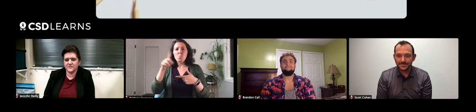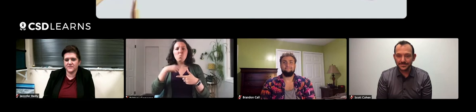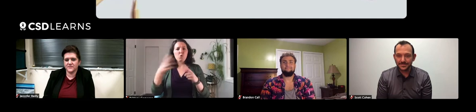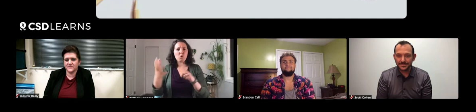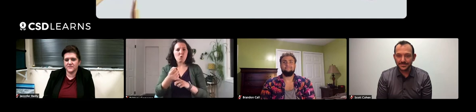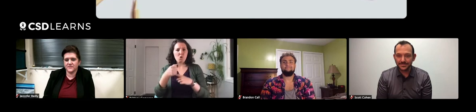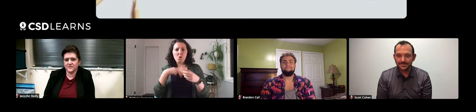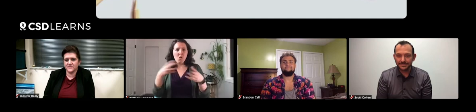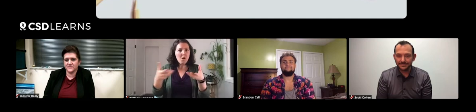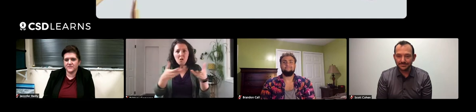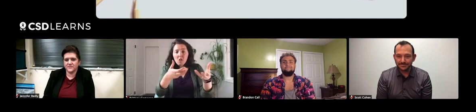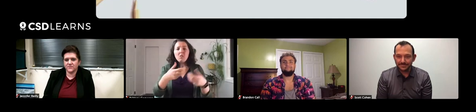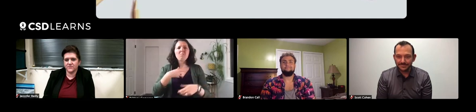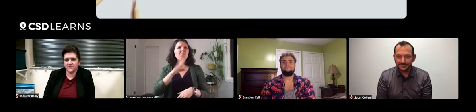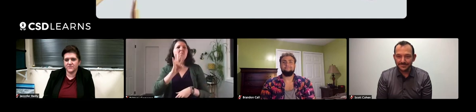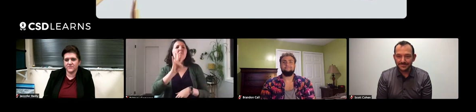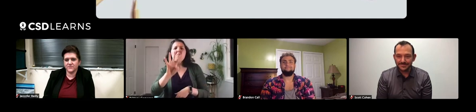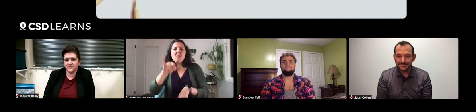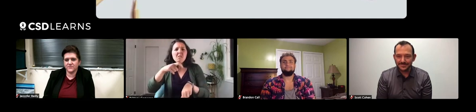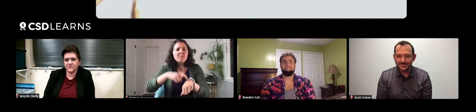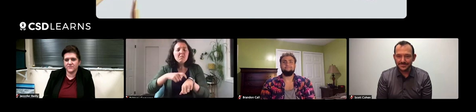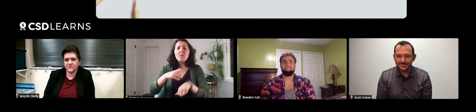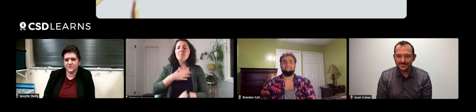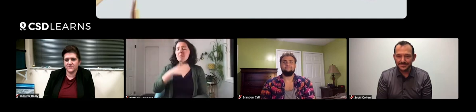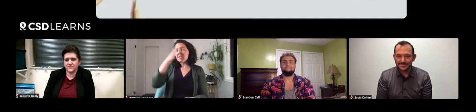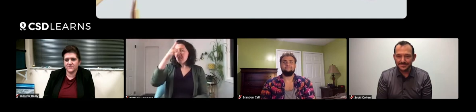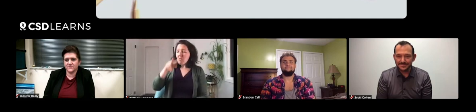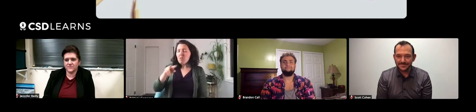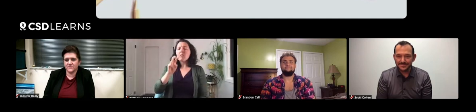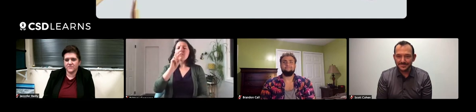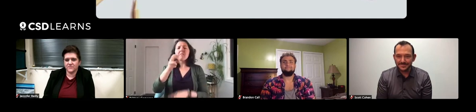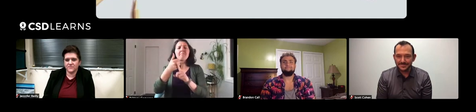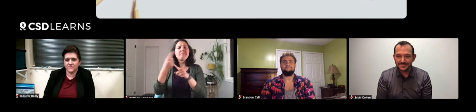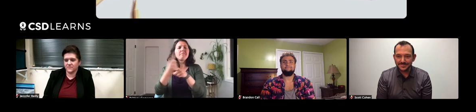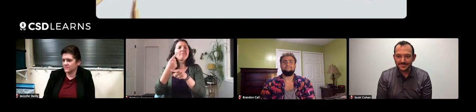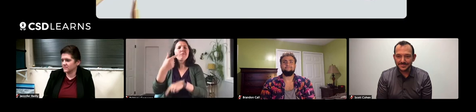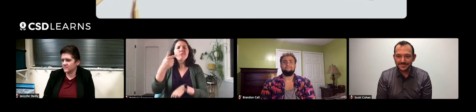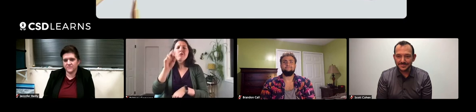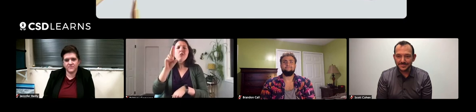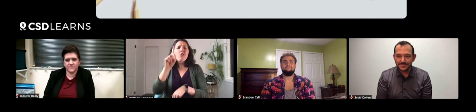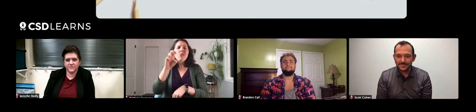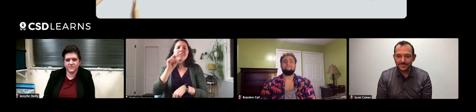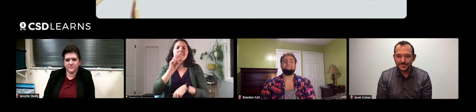I had caught a snake and a toad, I was about four years old. It was your regular garden snake.